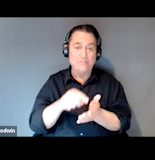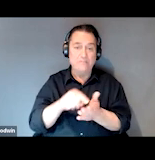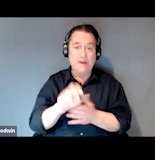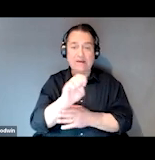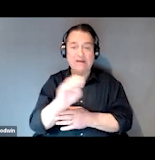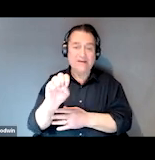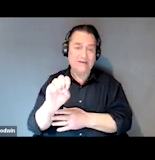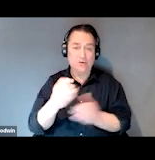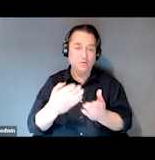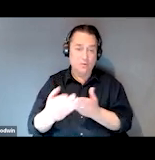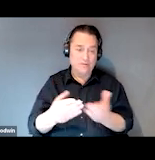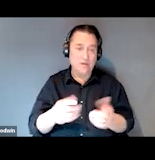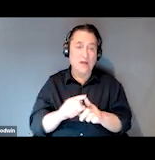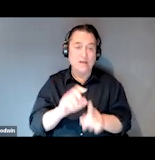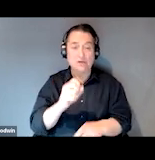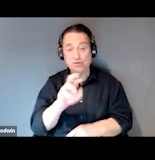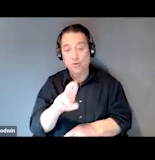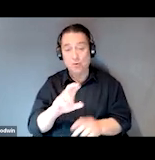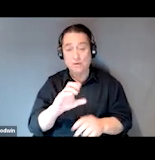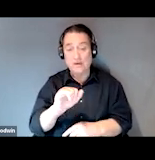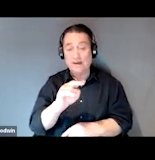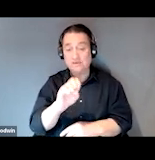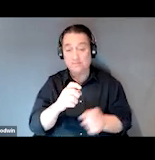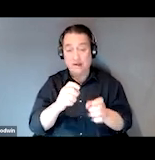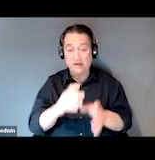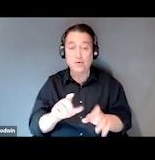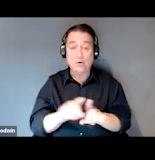and the SOAR case manager can also advocate for the applicants.